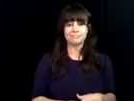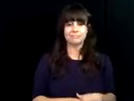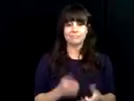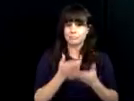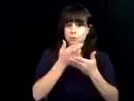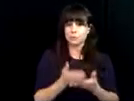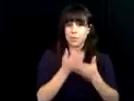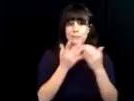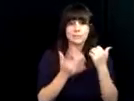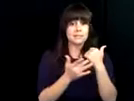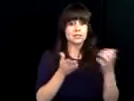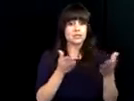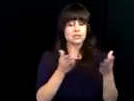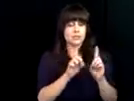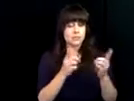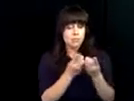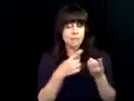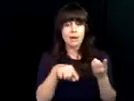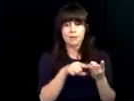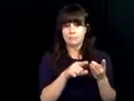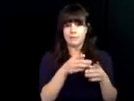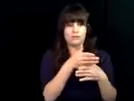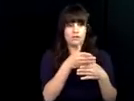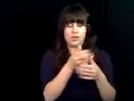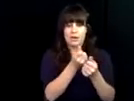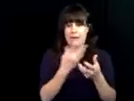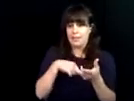GPS systems that tell what is around us, Braille technology